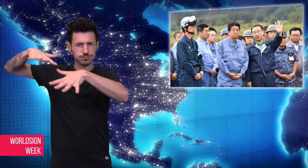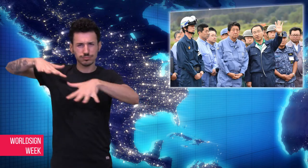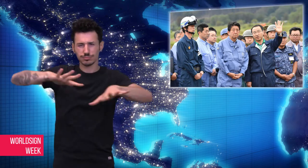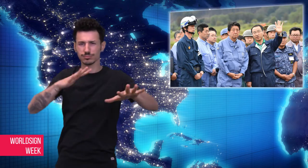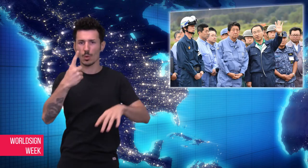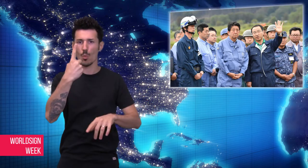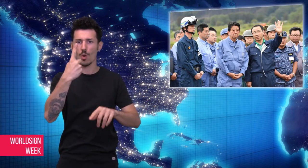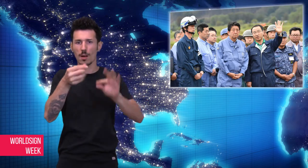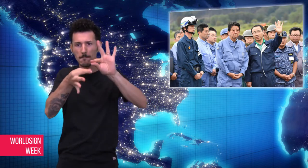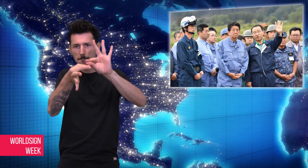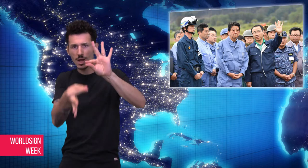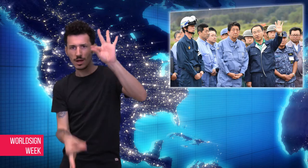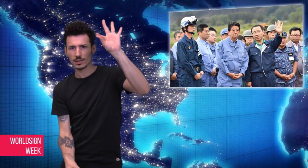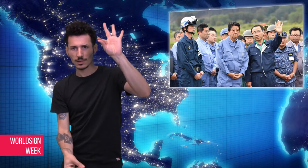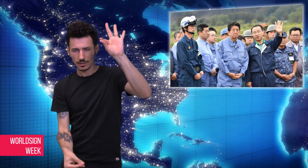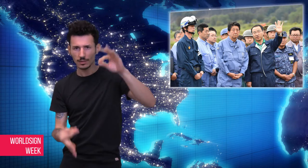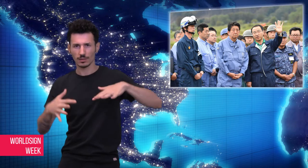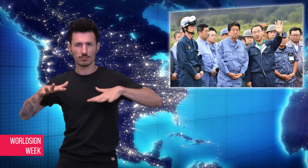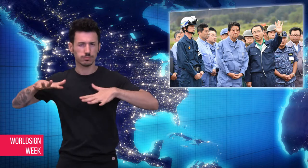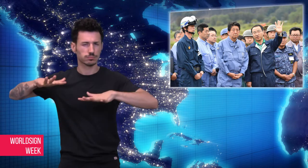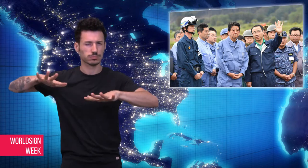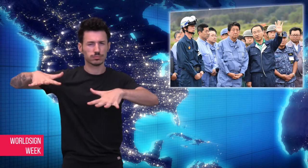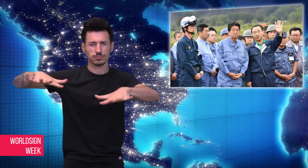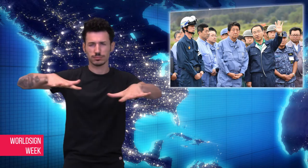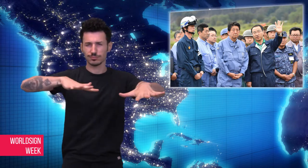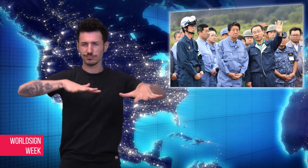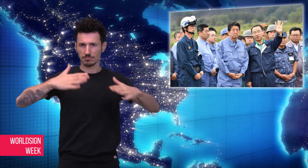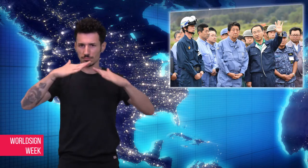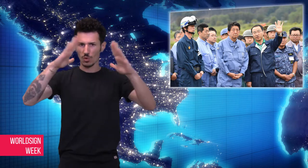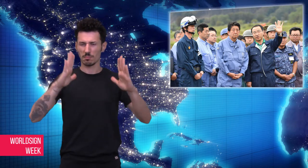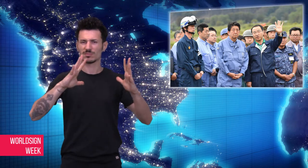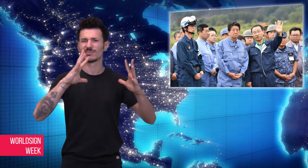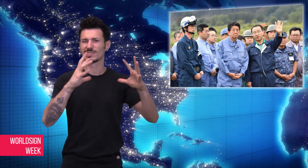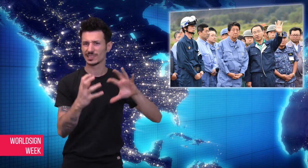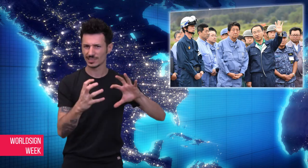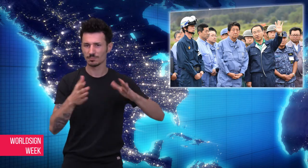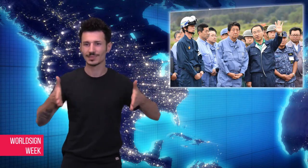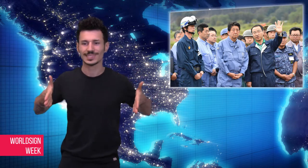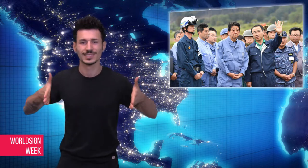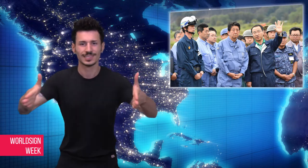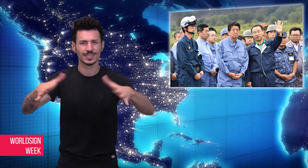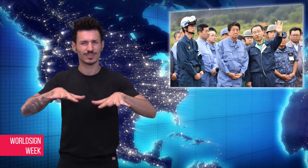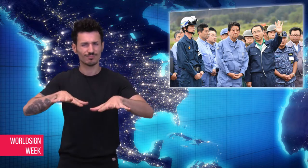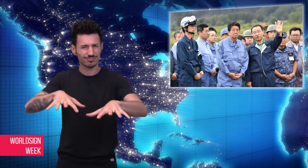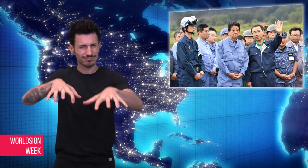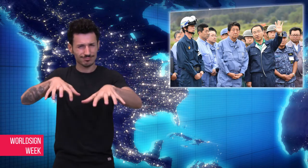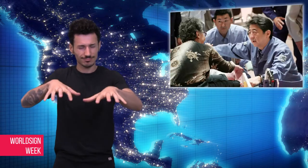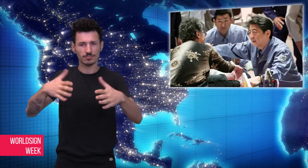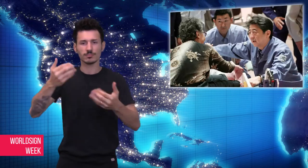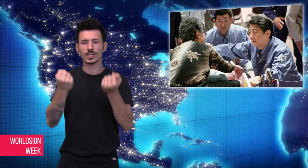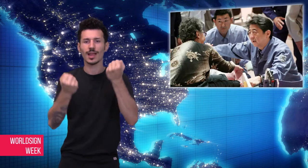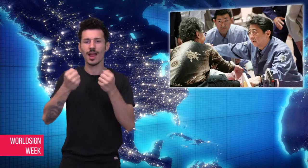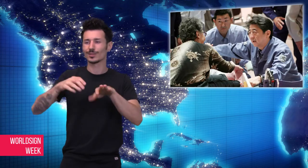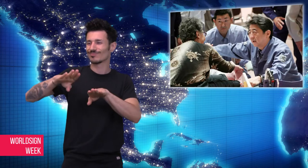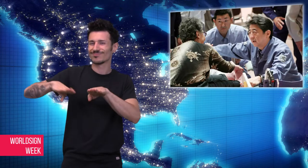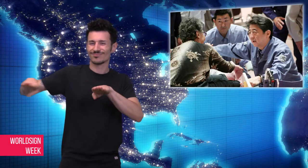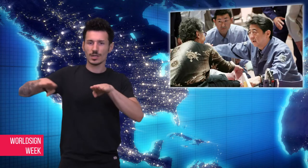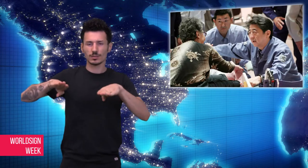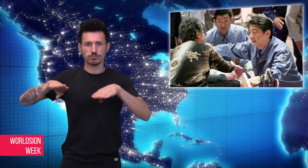metre below ground level; this phenomenon tilted homes, cracked roads, and solidified and trapped